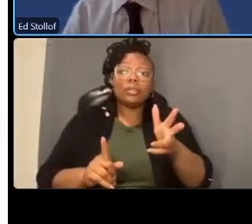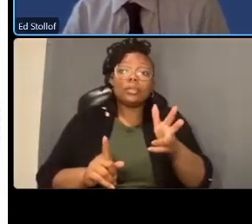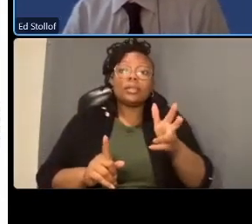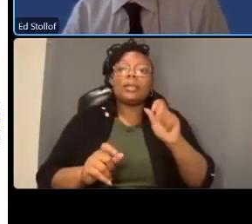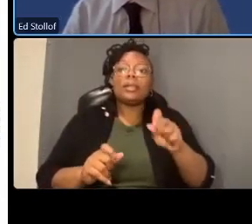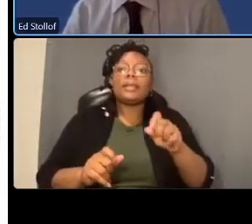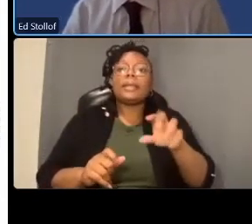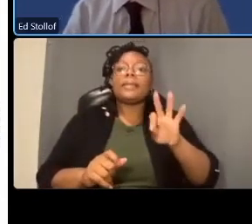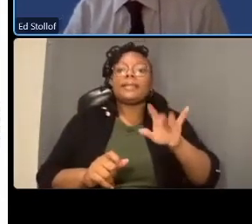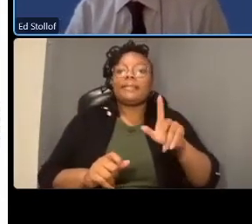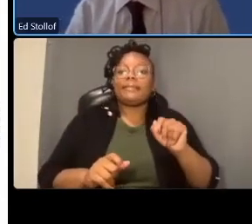okay